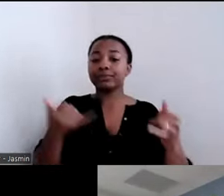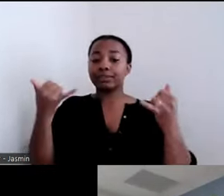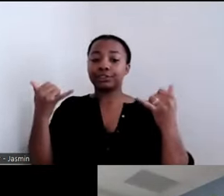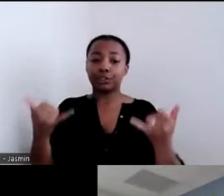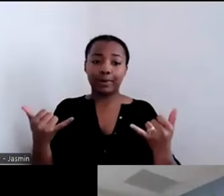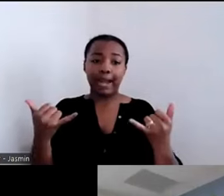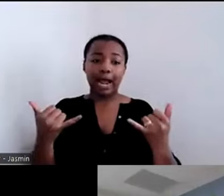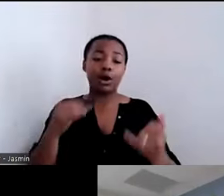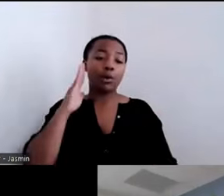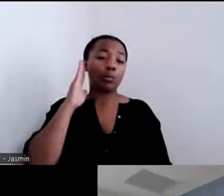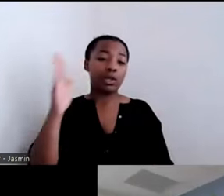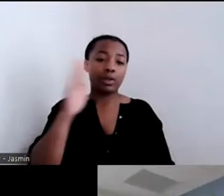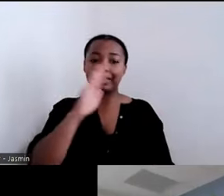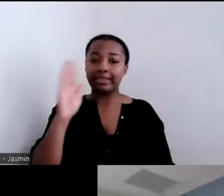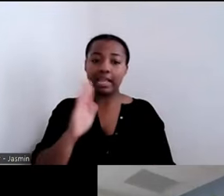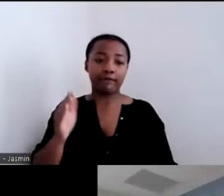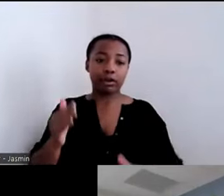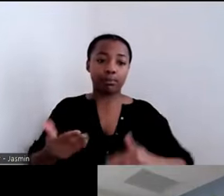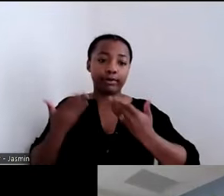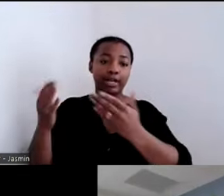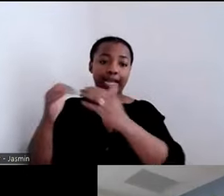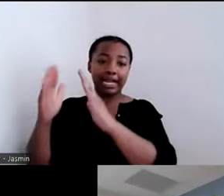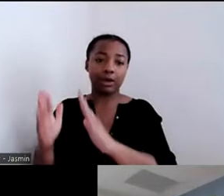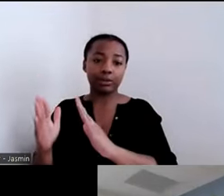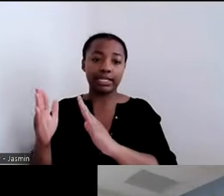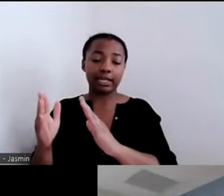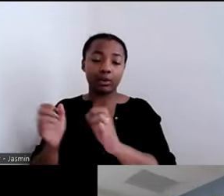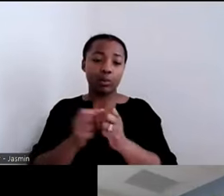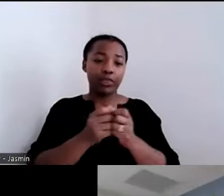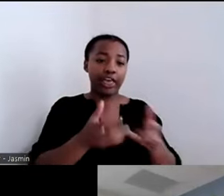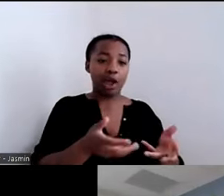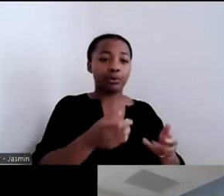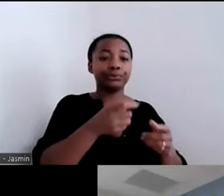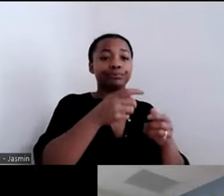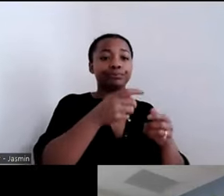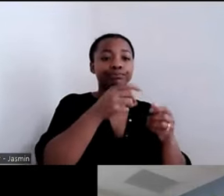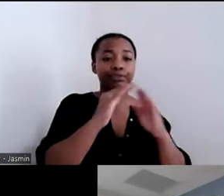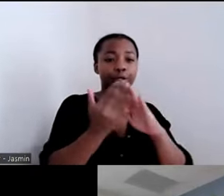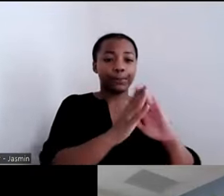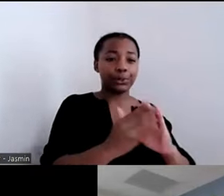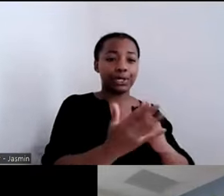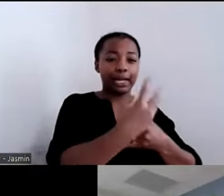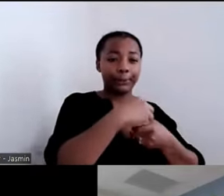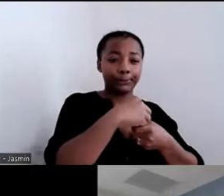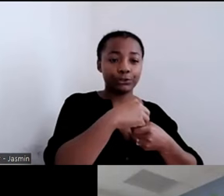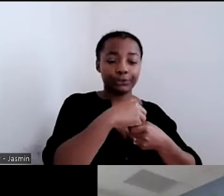inclusion. It comes in the same breath. There is a lot more work to be done but for